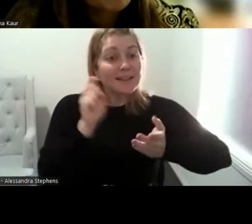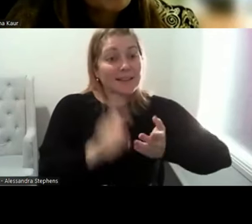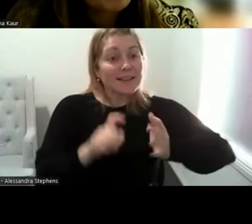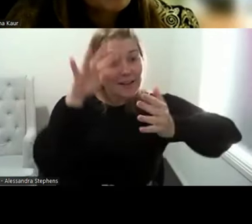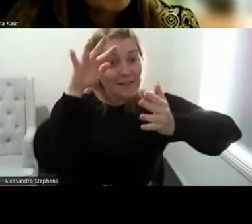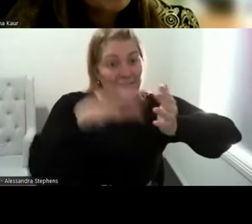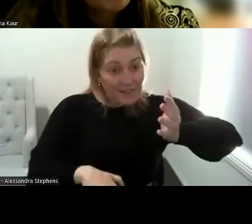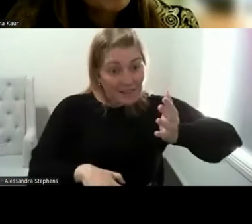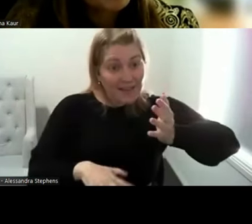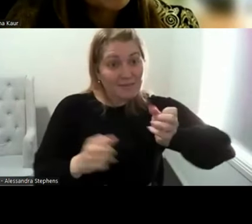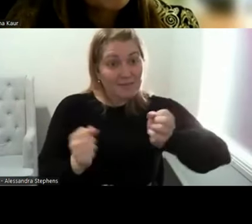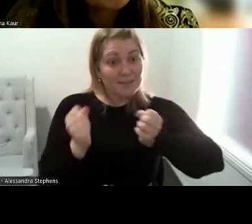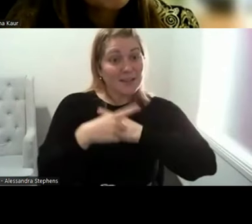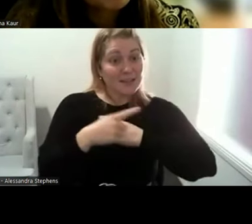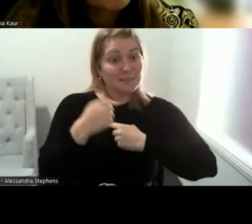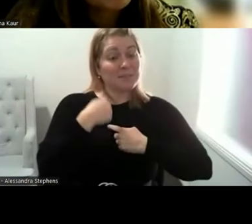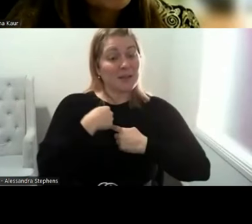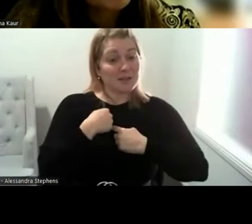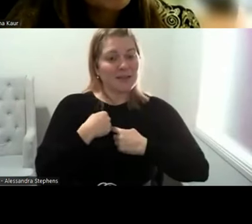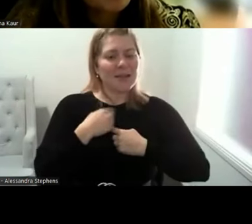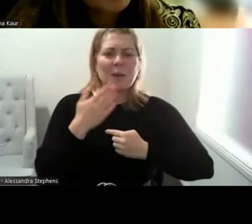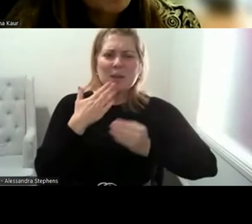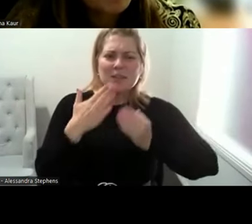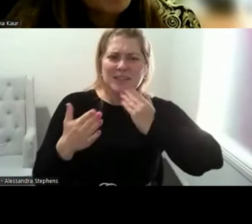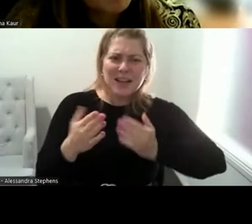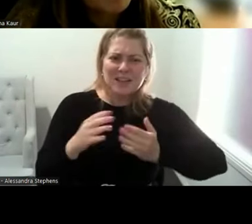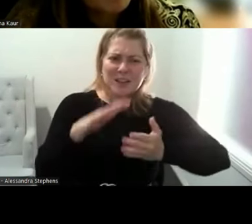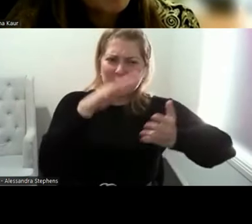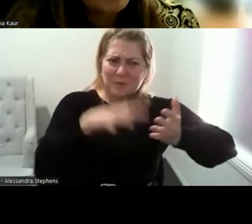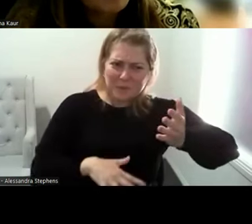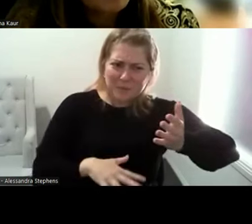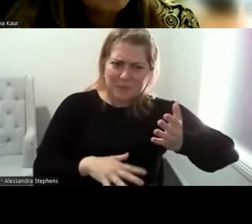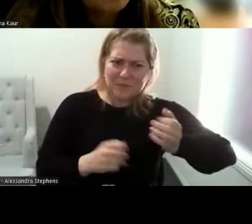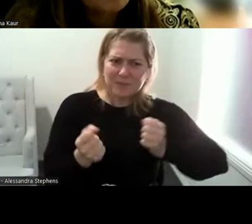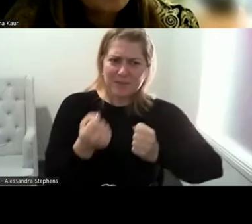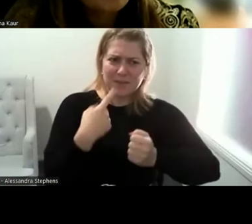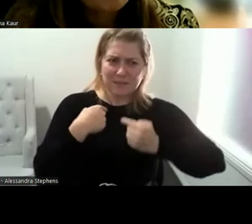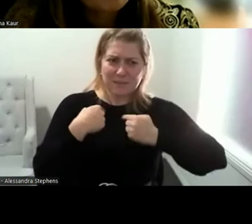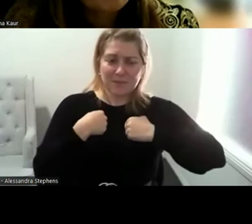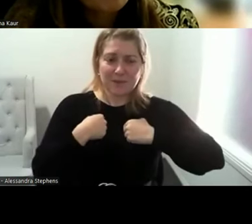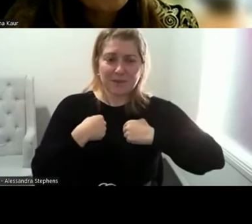really appreciate you taking time to fill that out. Your feedback helps guide our future work.